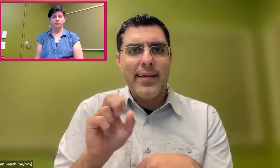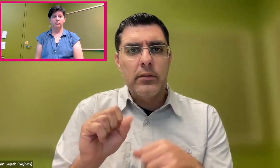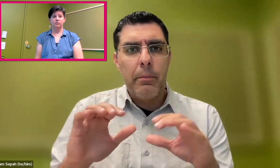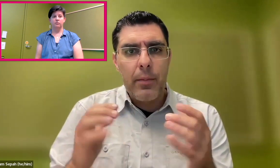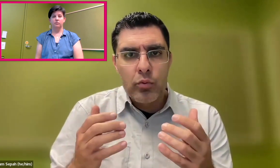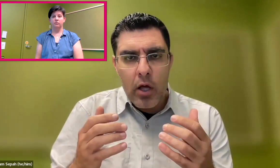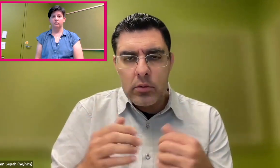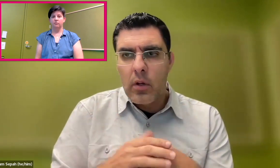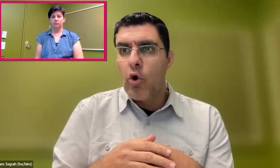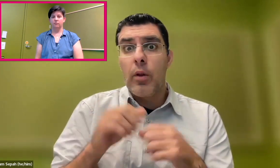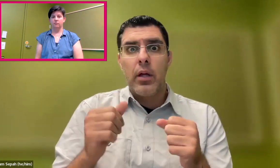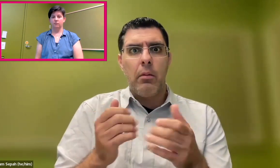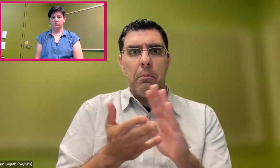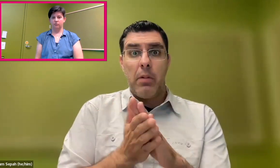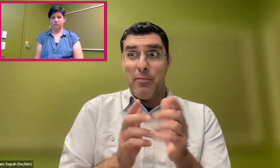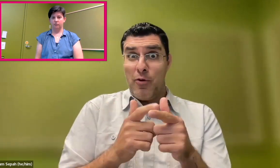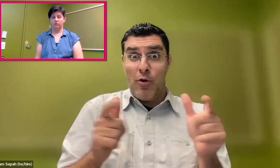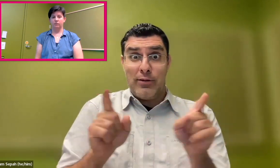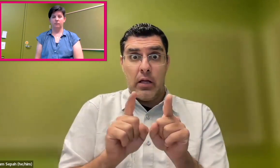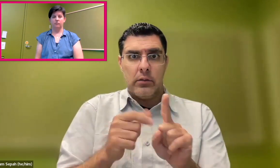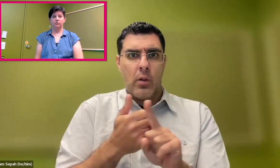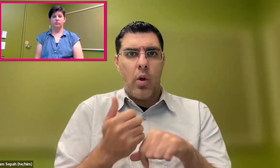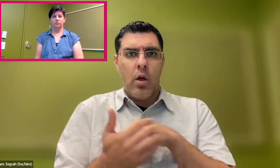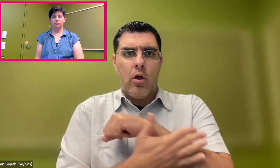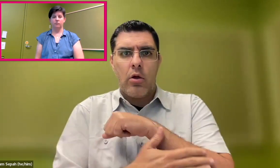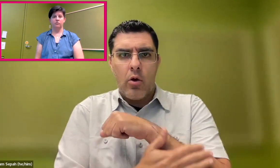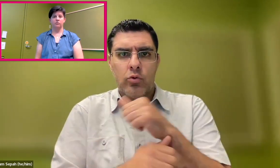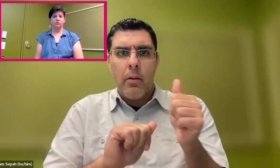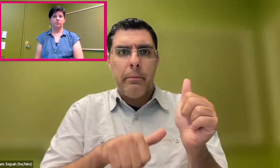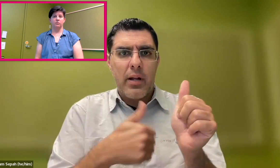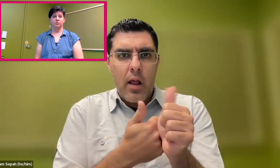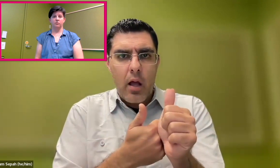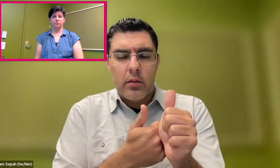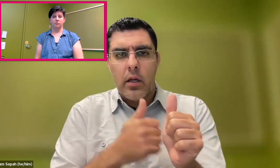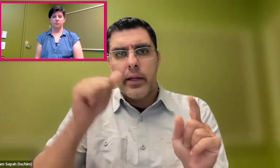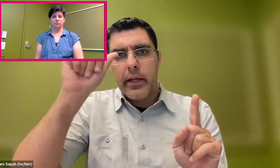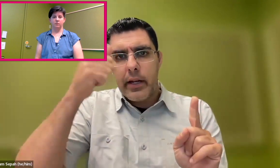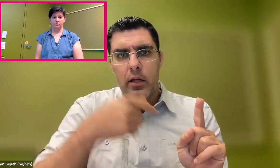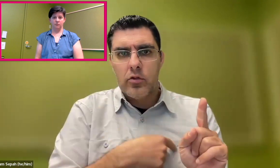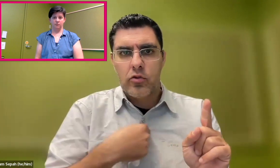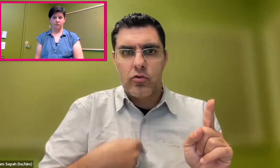If it were a country, it would be larger than the population of this country. It would actually be the third-largest country,